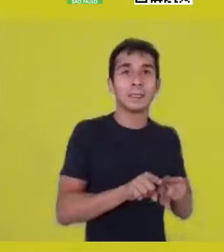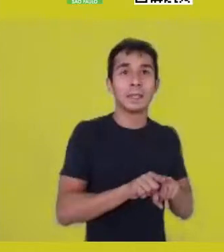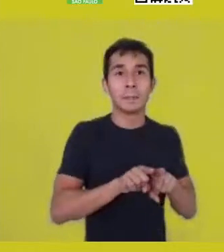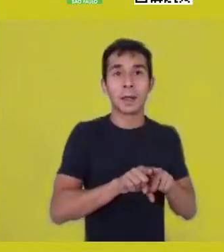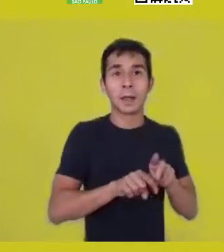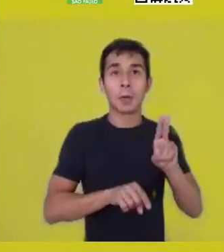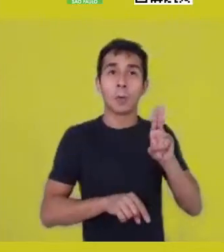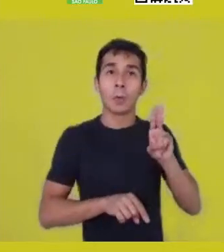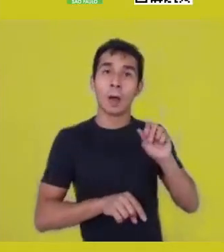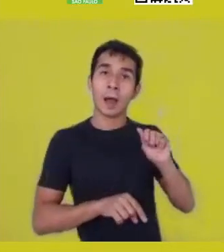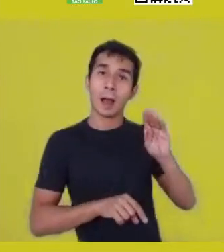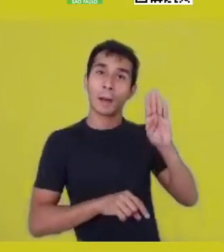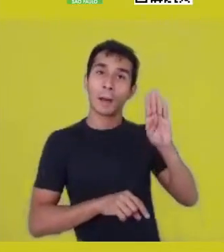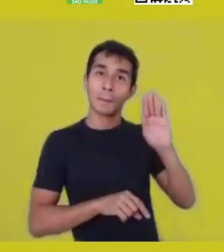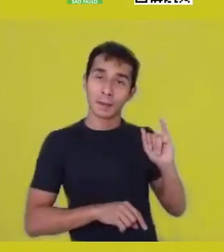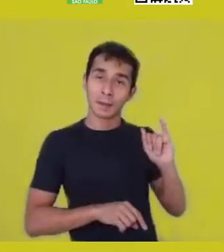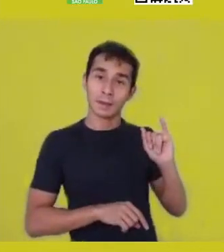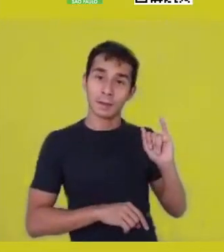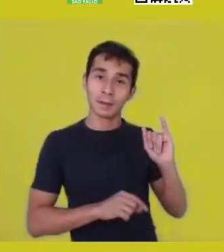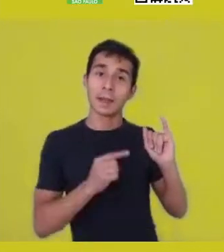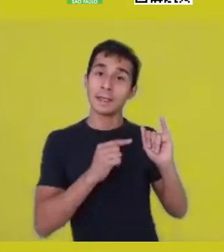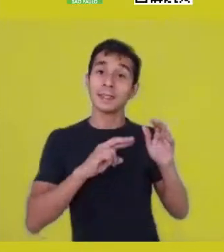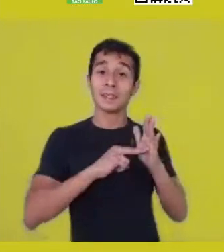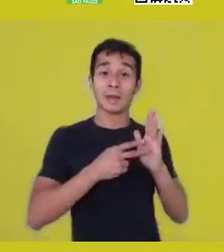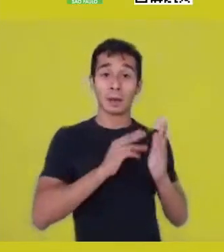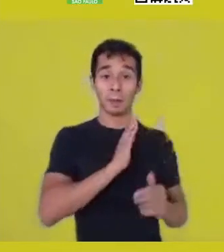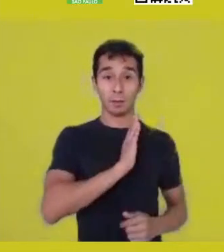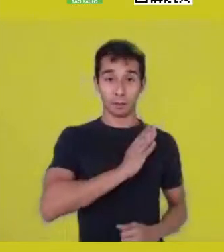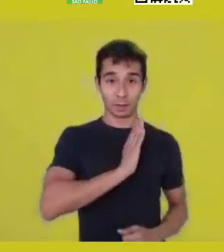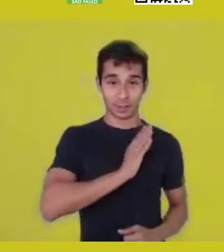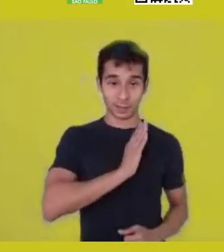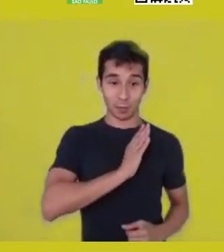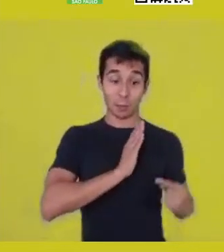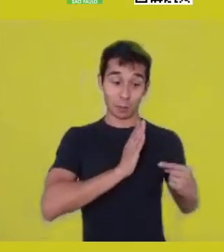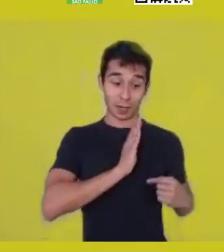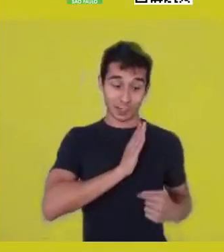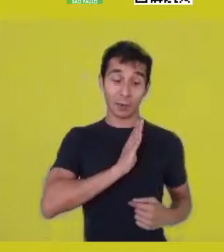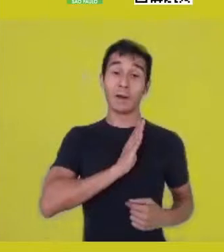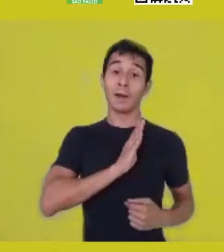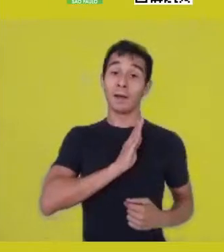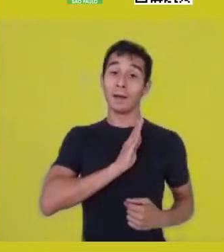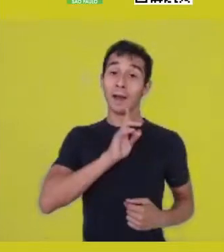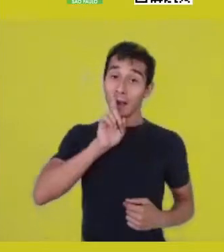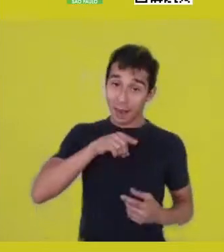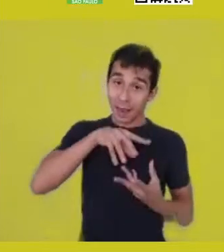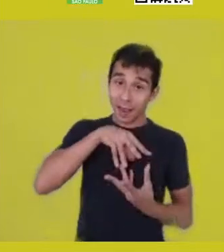and ba is ib, it’s the heart. The heart is this soul, it’s what makes this soul in the spirit.